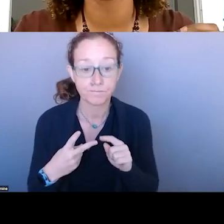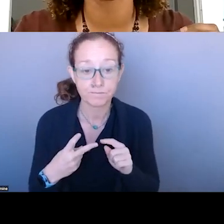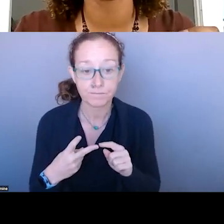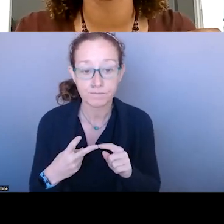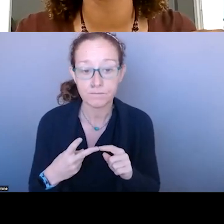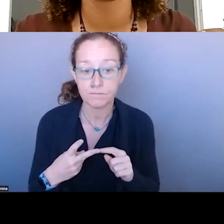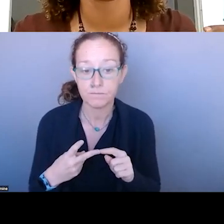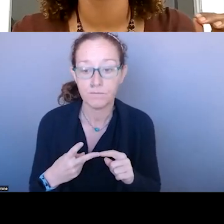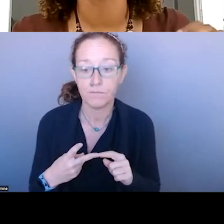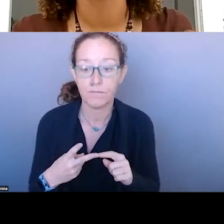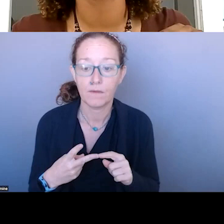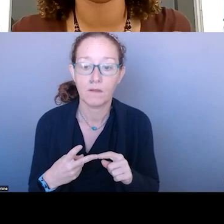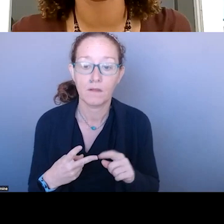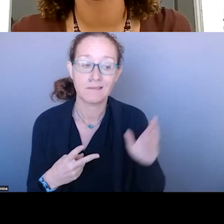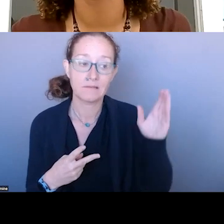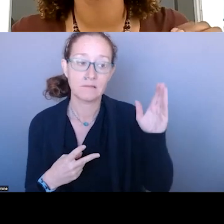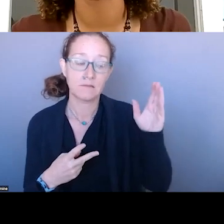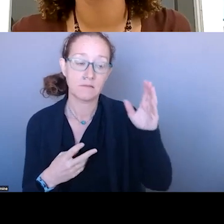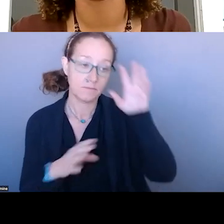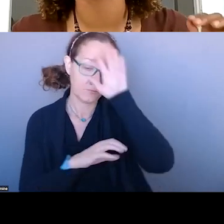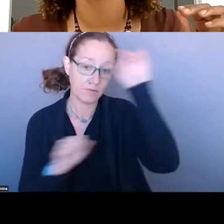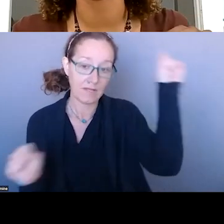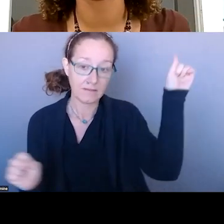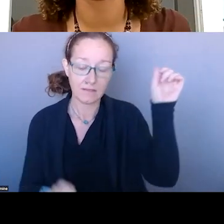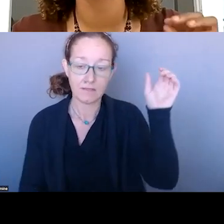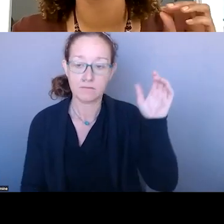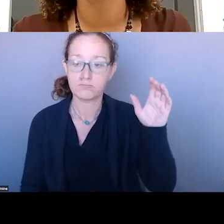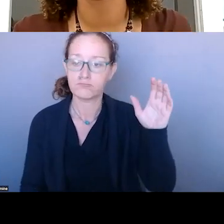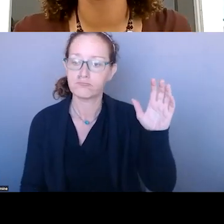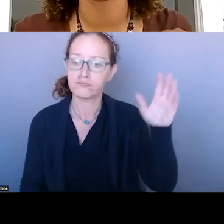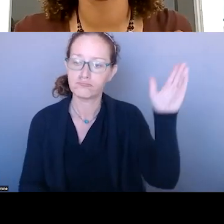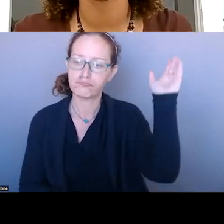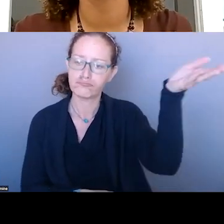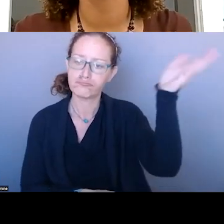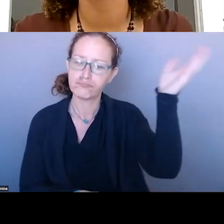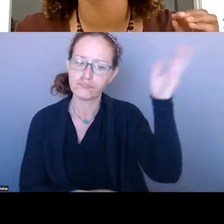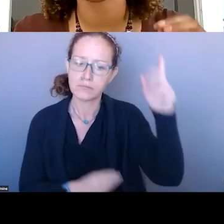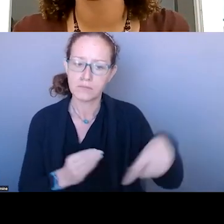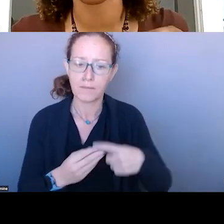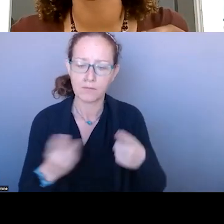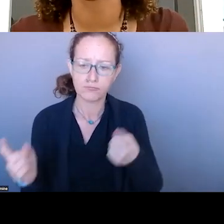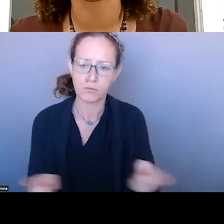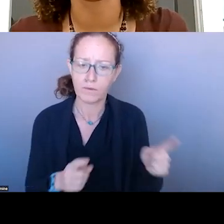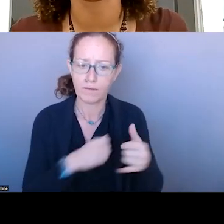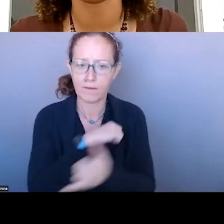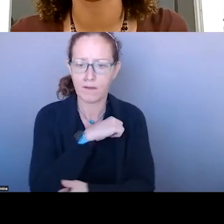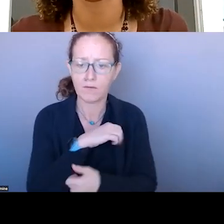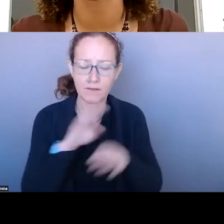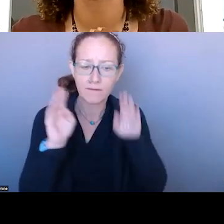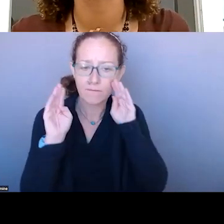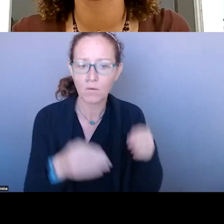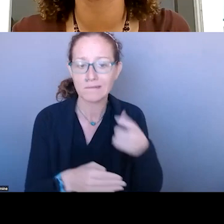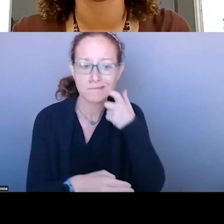STATE OF THE UNION, PRESIDENT BIDEN FOCUSSED ON ADDICTION AND MENTAL HEALTH CARE POLICIES AS AN OPPORTUNITY FOR BIPARTISANSHIP.